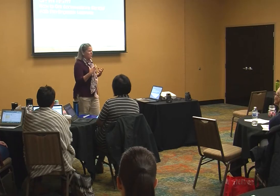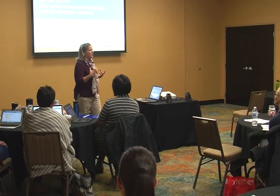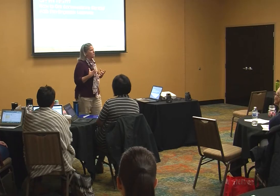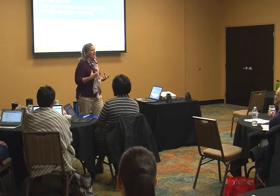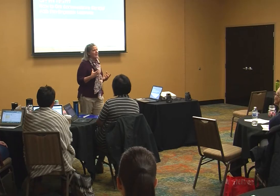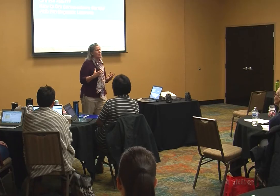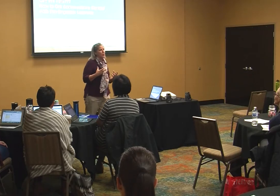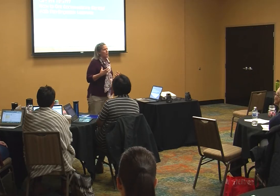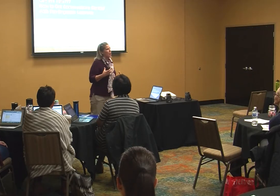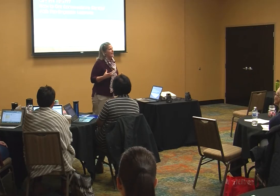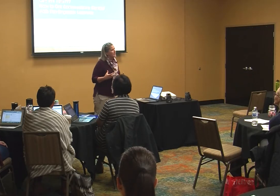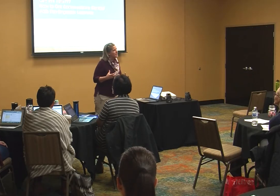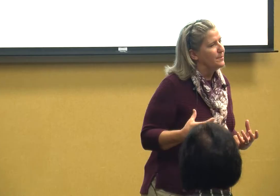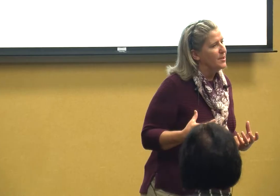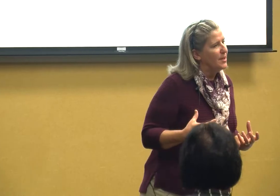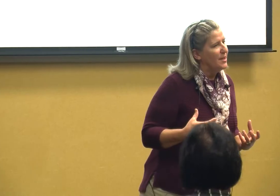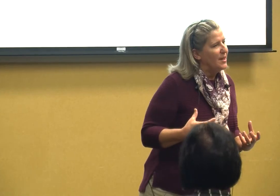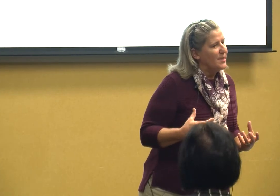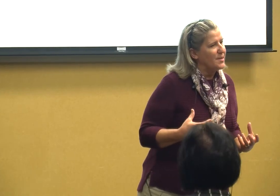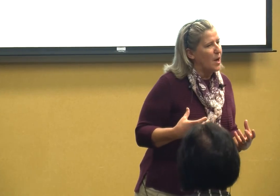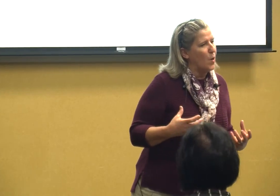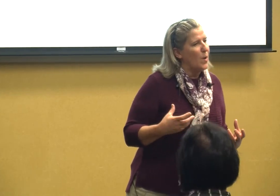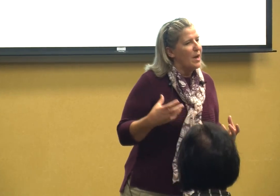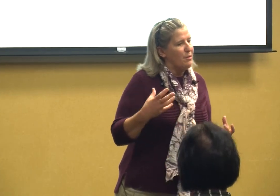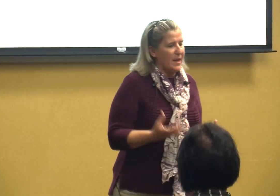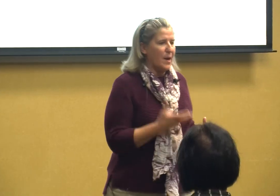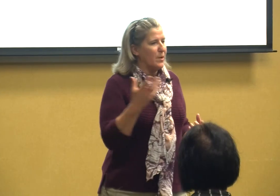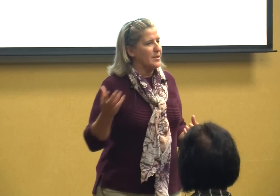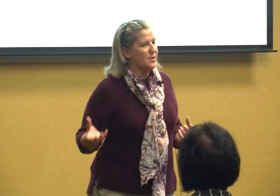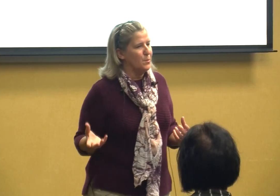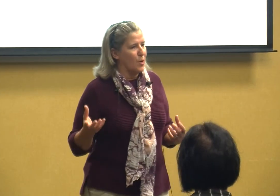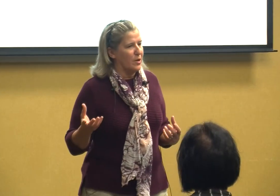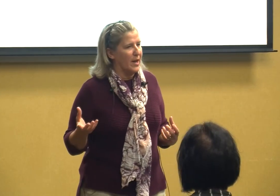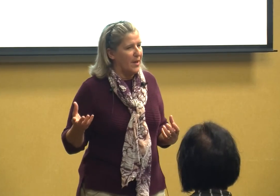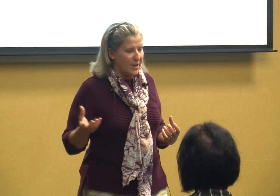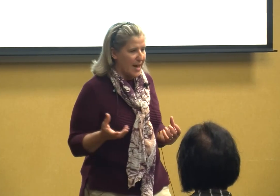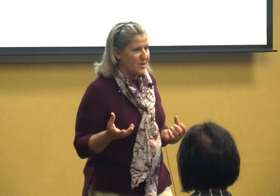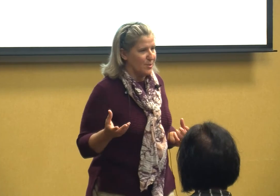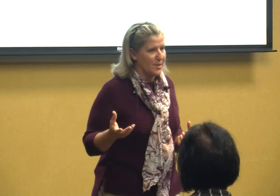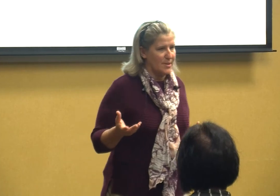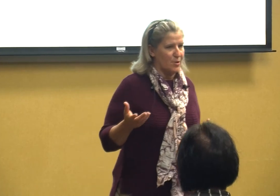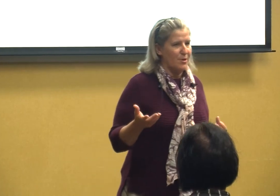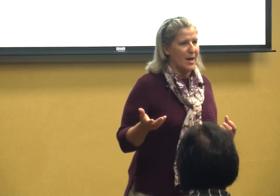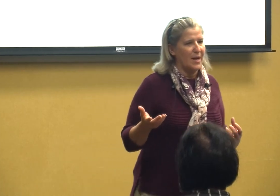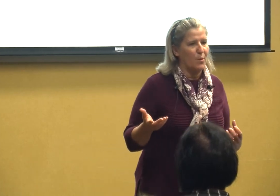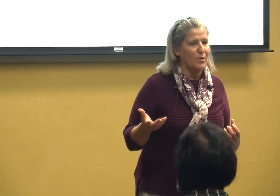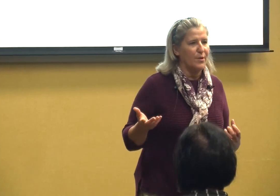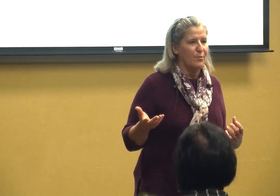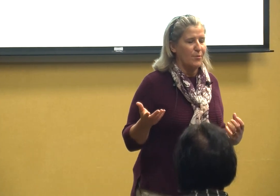reflective on your practice so then I went to work at the National Center and I worked there for 15